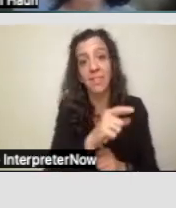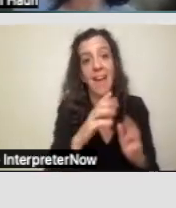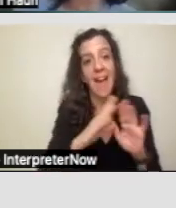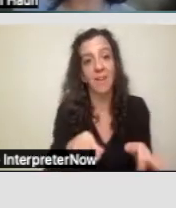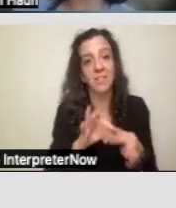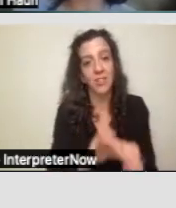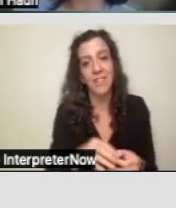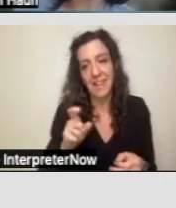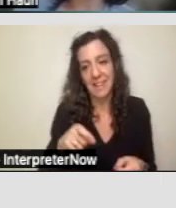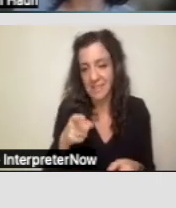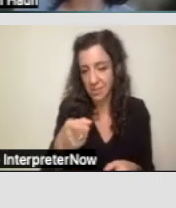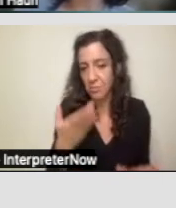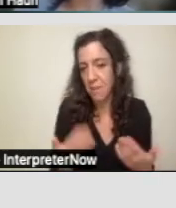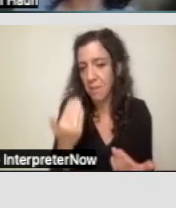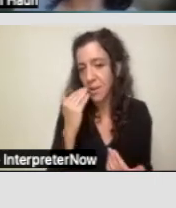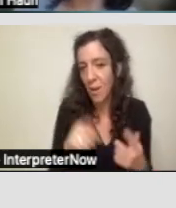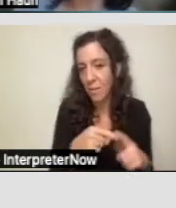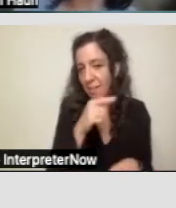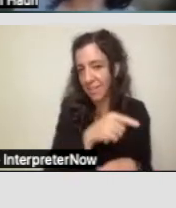something you're more familiar with.